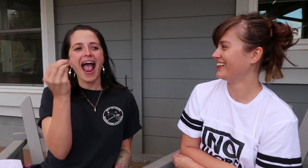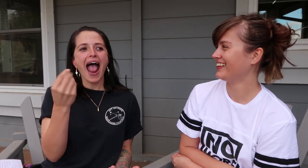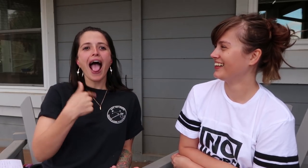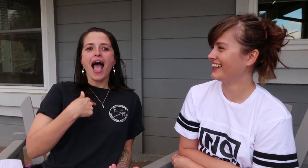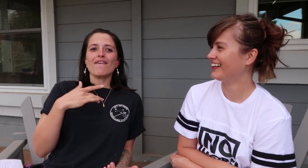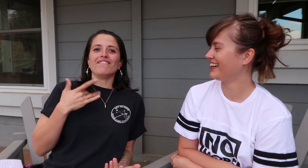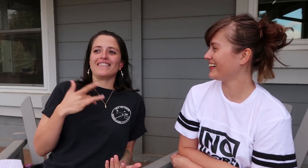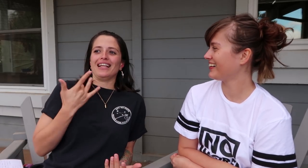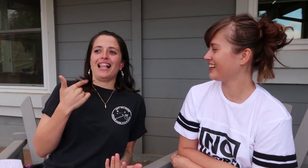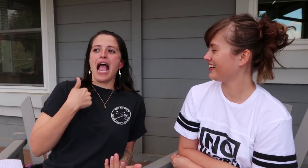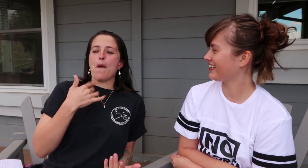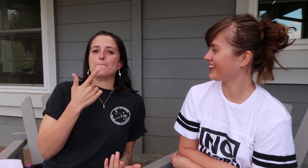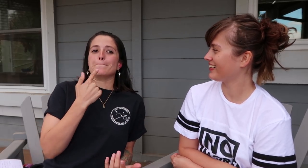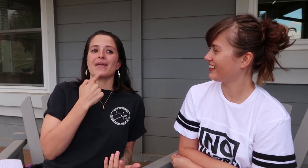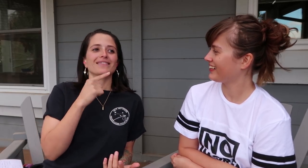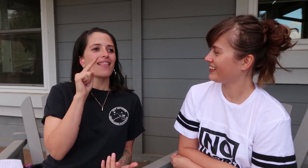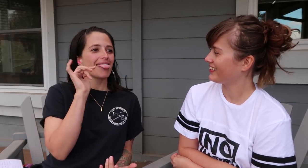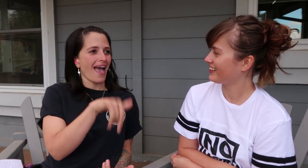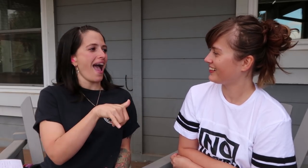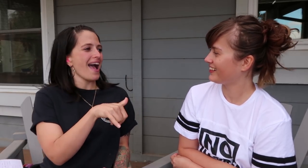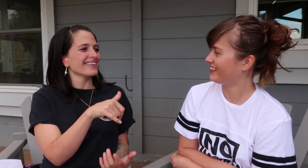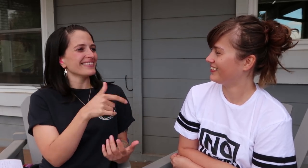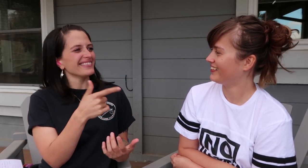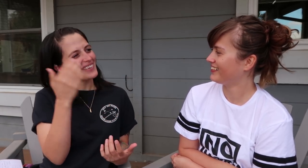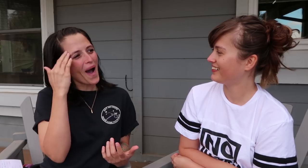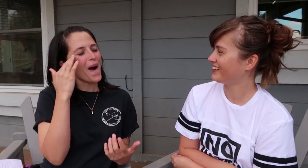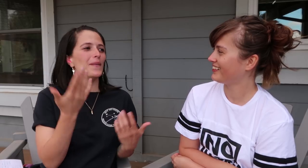And I feel like I would miss that, you know?